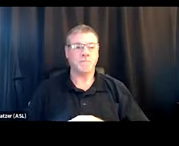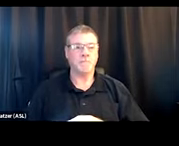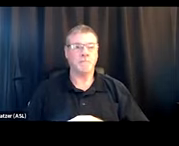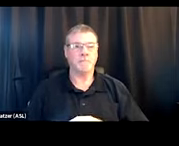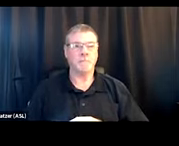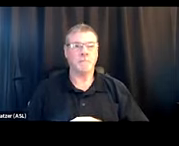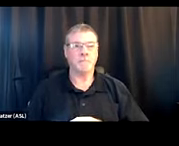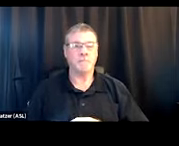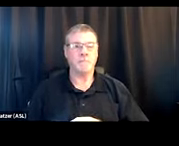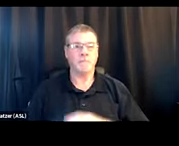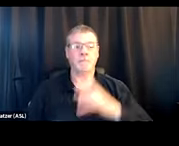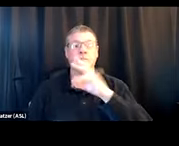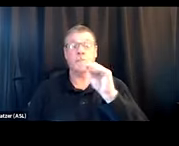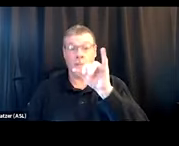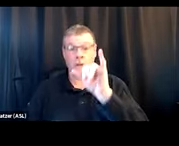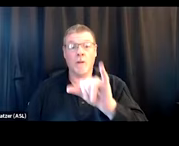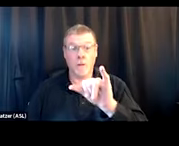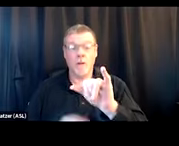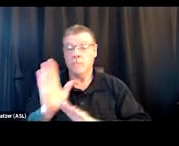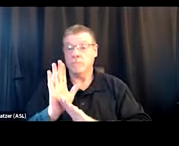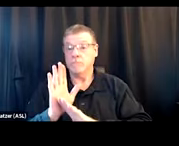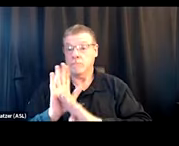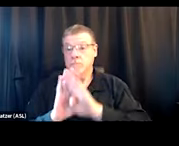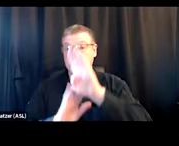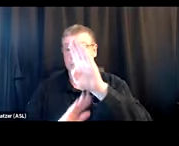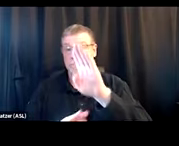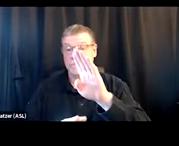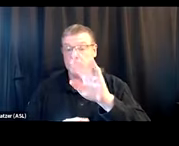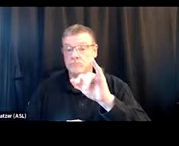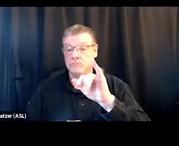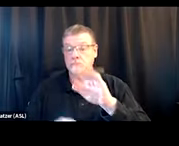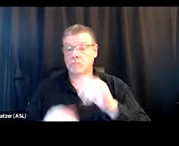Those I think are taking off, if not widely adopted. And I would encourage kind of